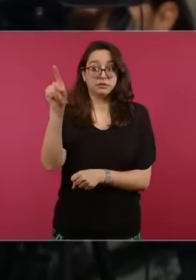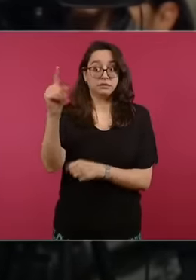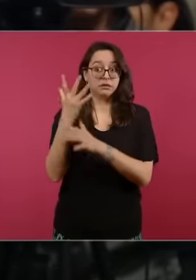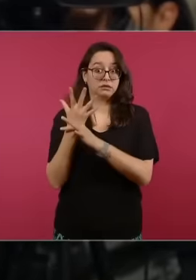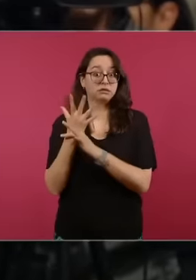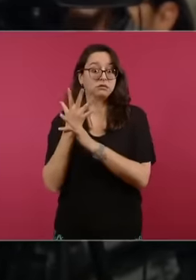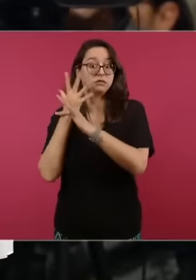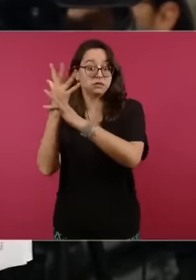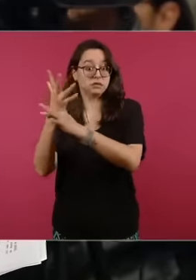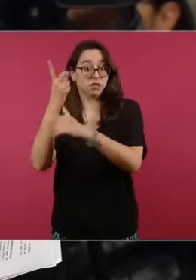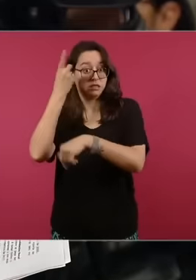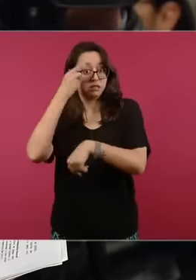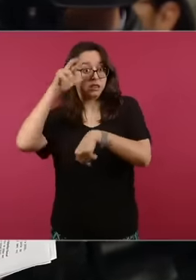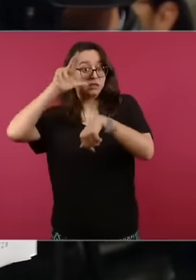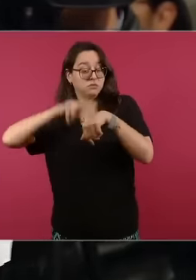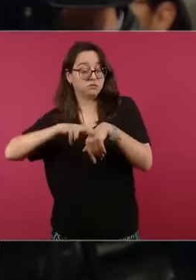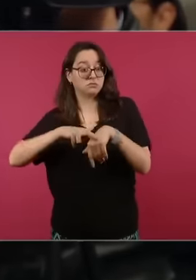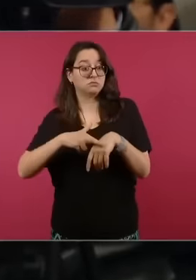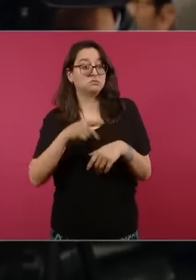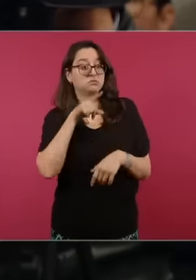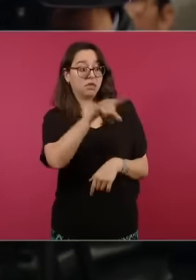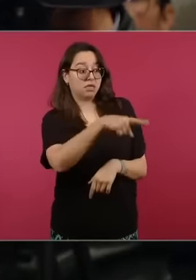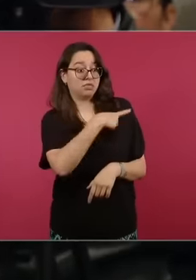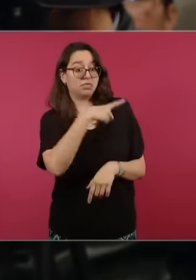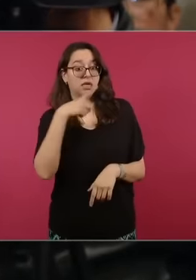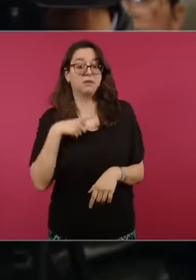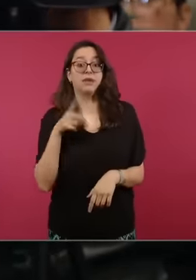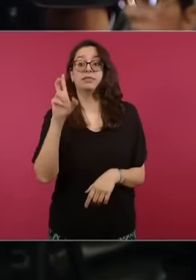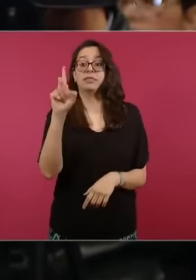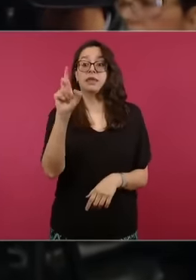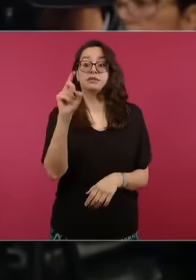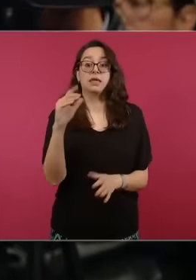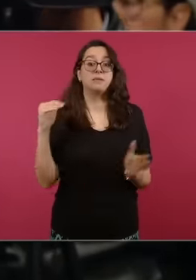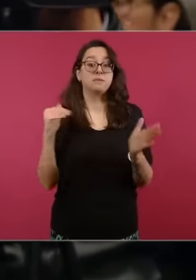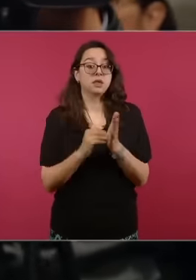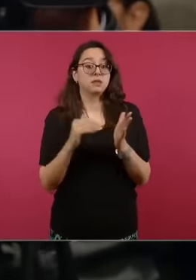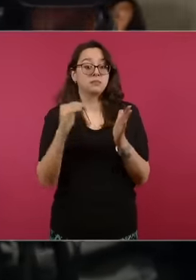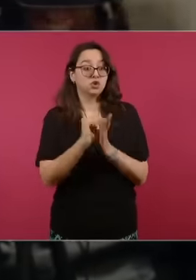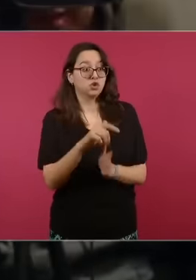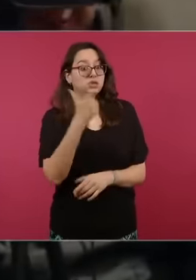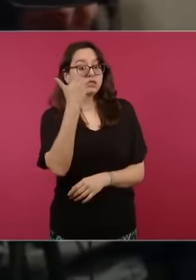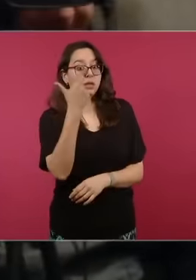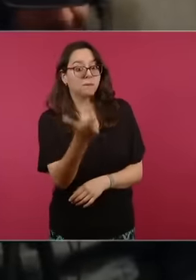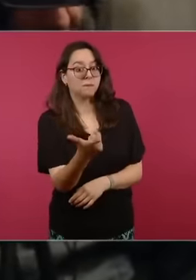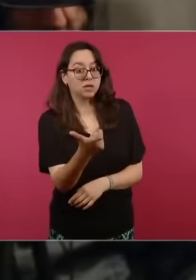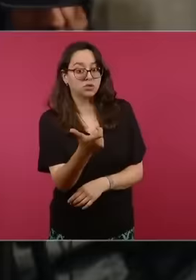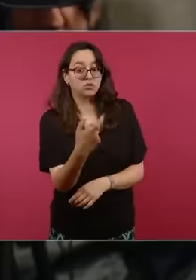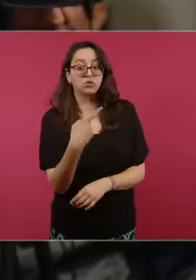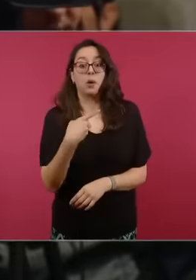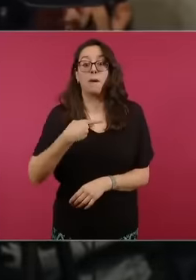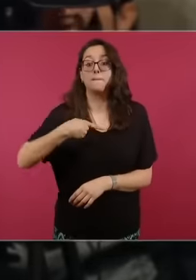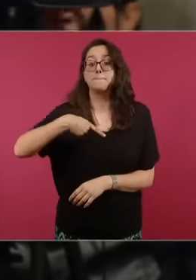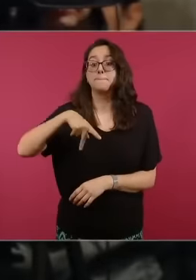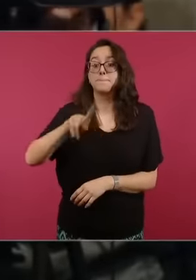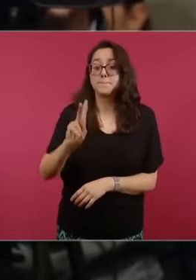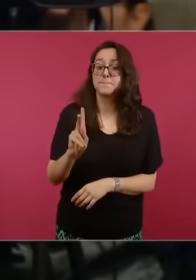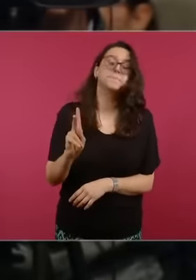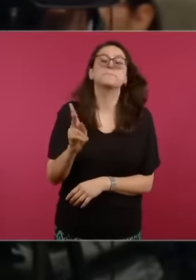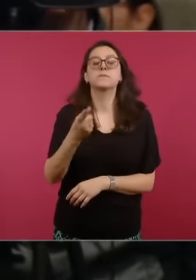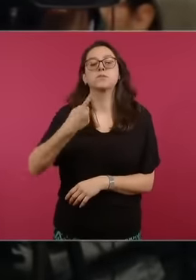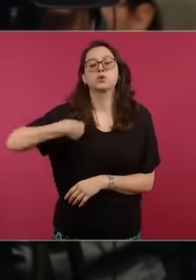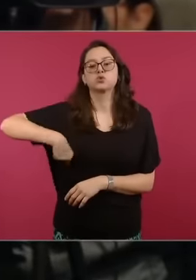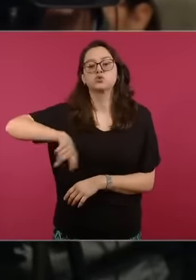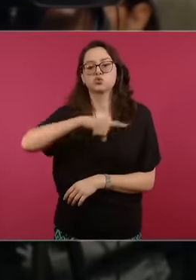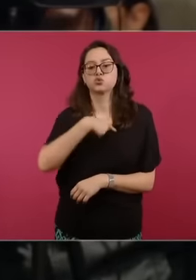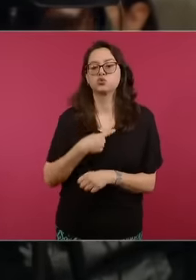Salinas group has is of more than 1 million pesos but the investigation that we published this Sunday